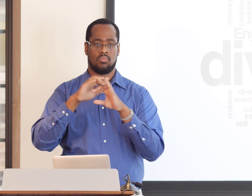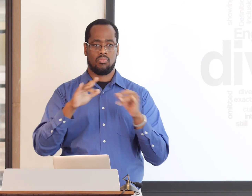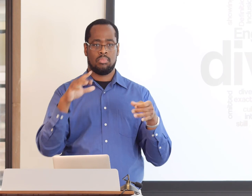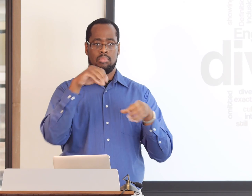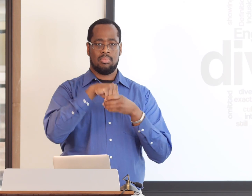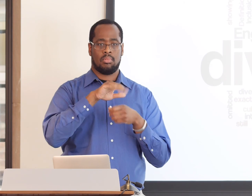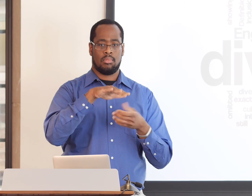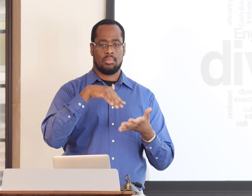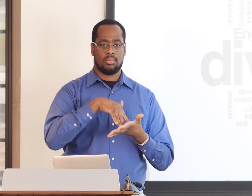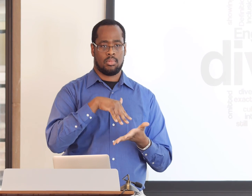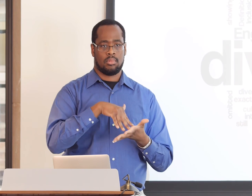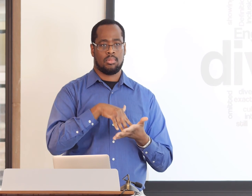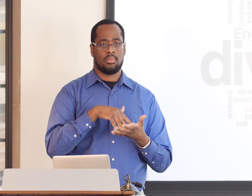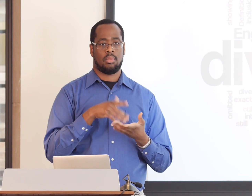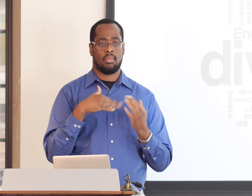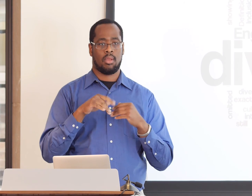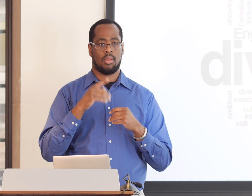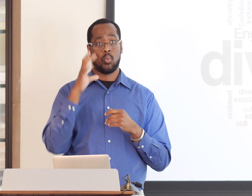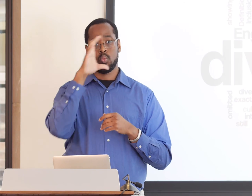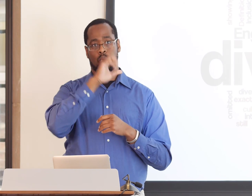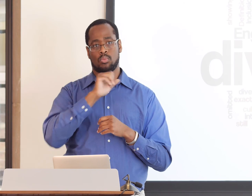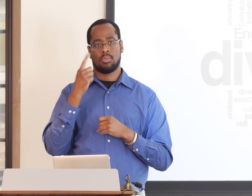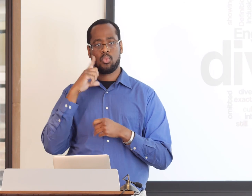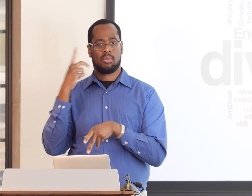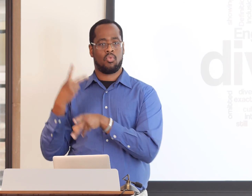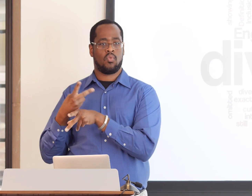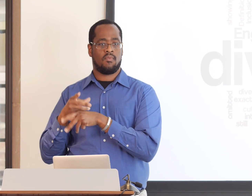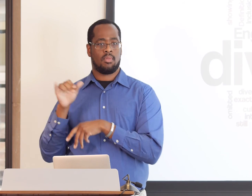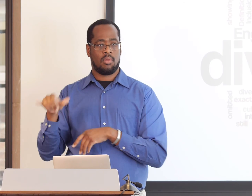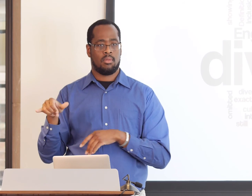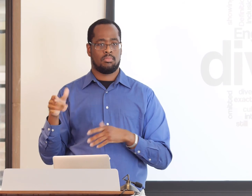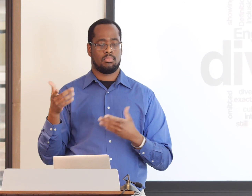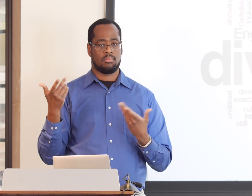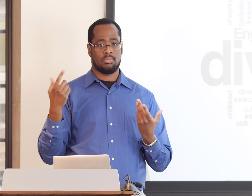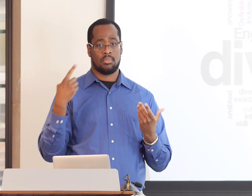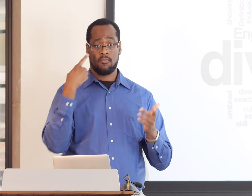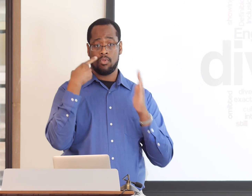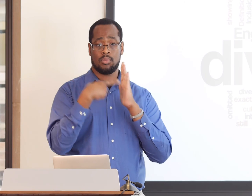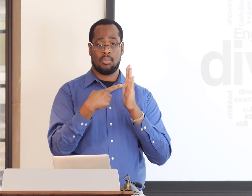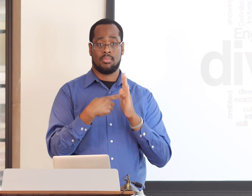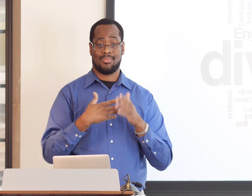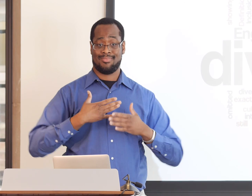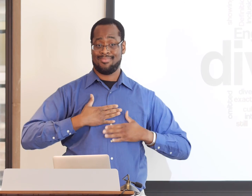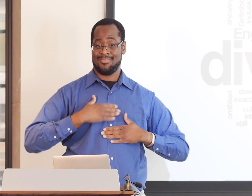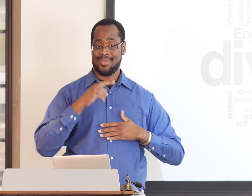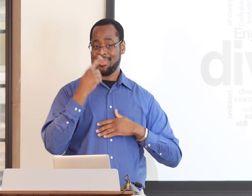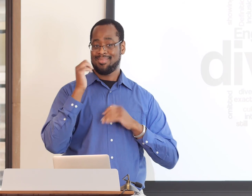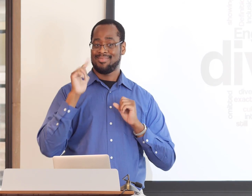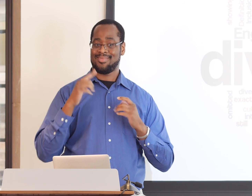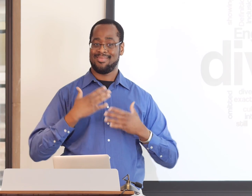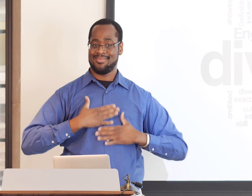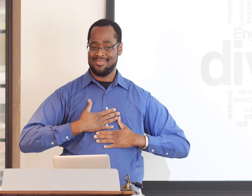but I think it's very important that we don't exclude certain populations from our research.